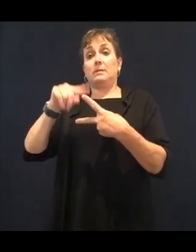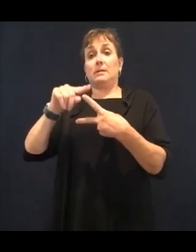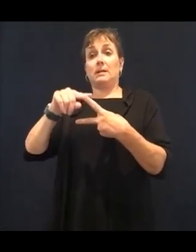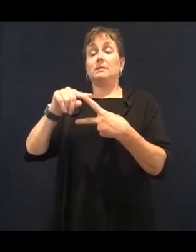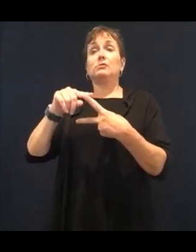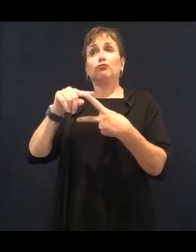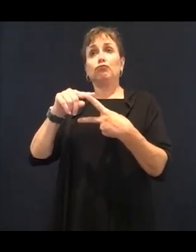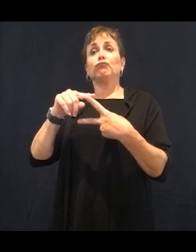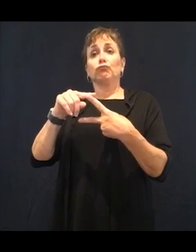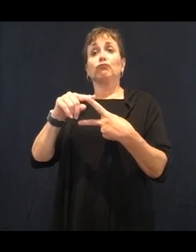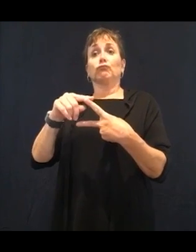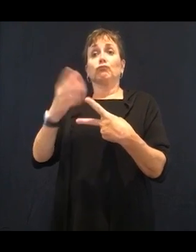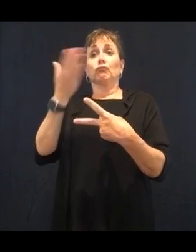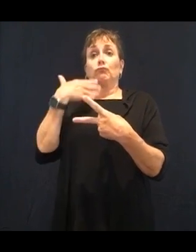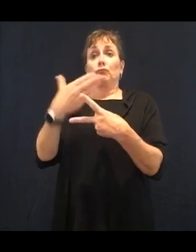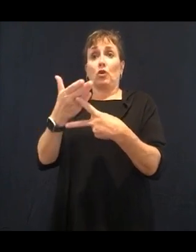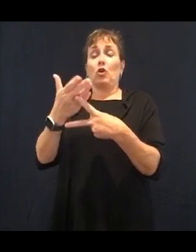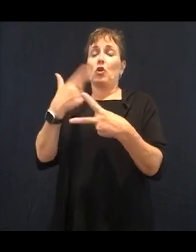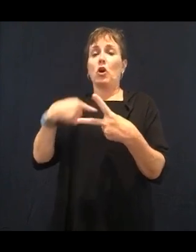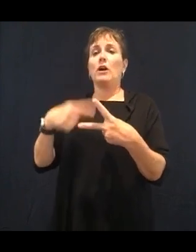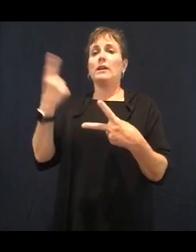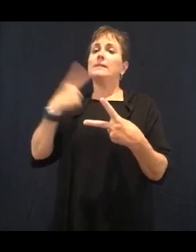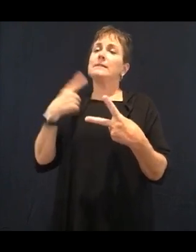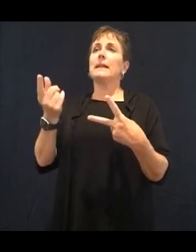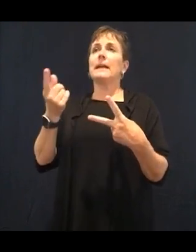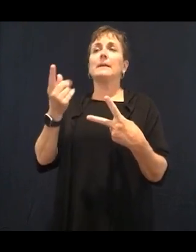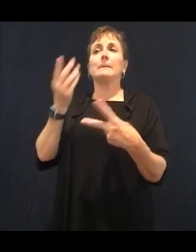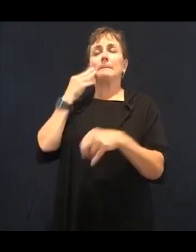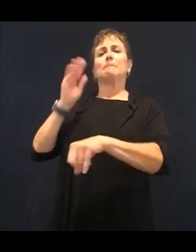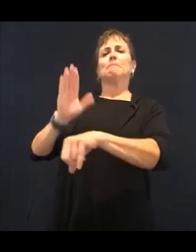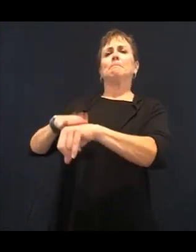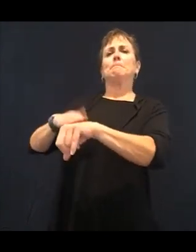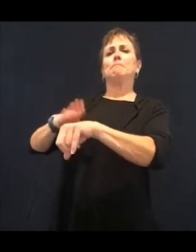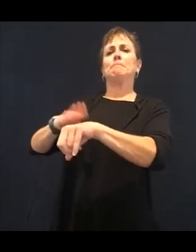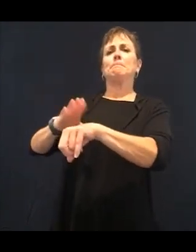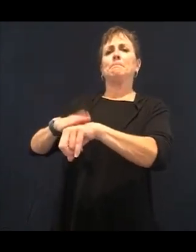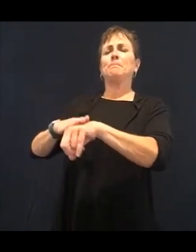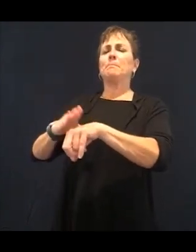I love you. I'm all good. Everything is fine. There's another hormone